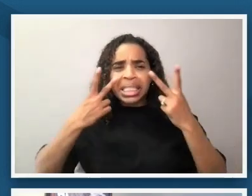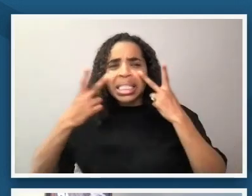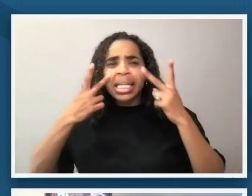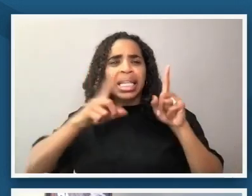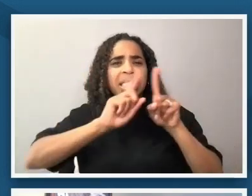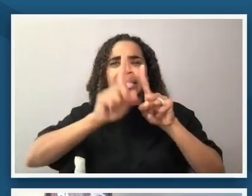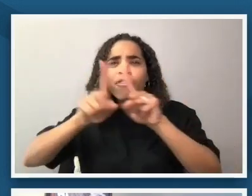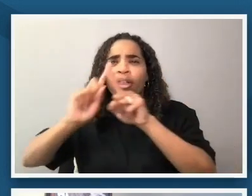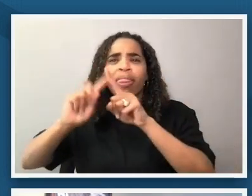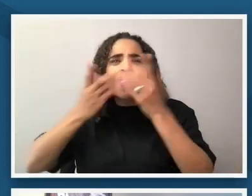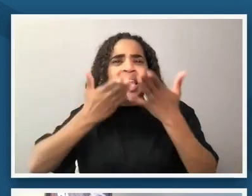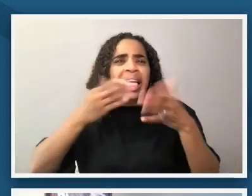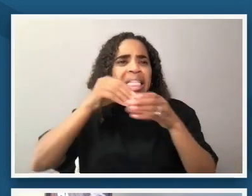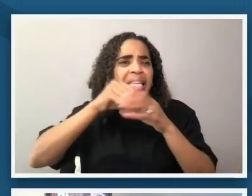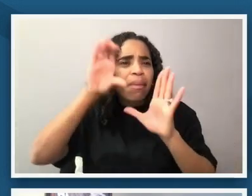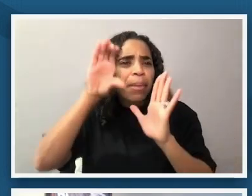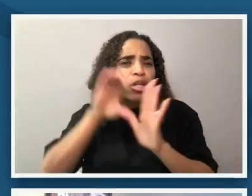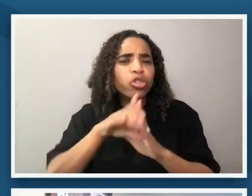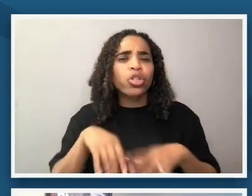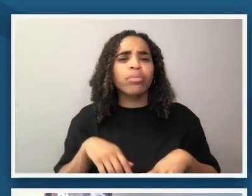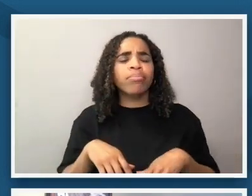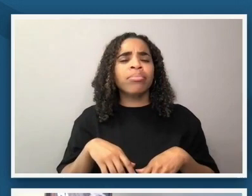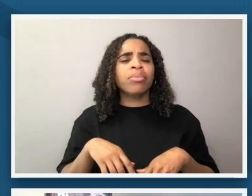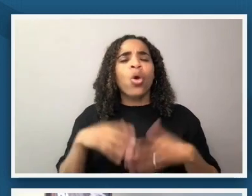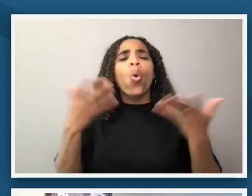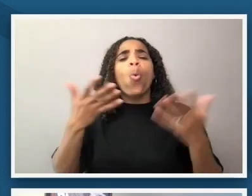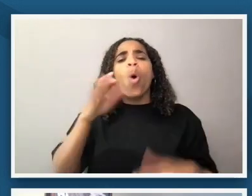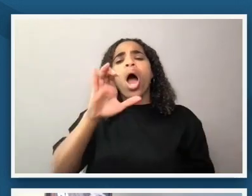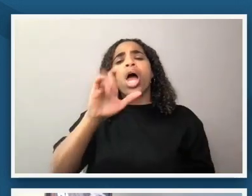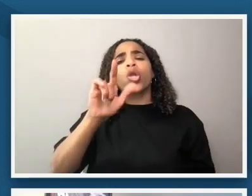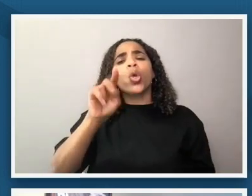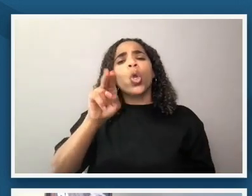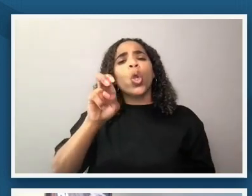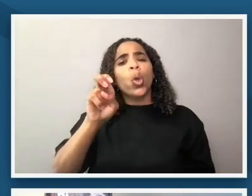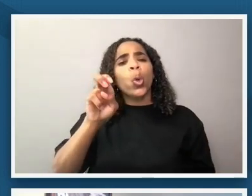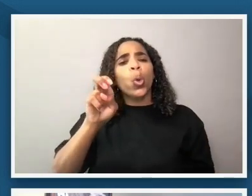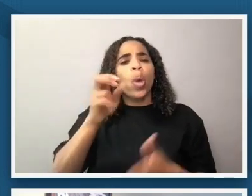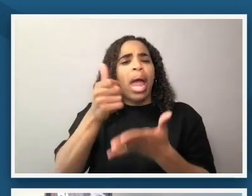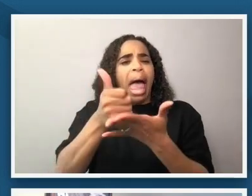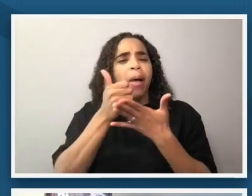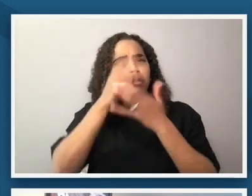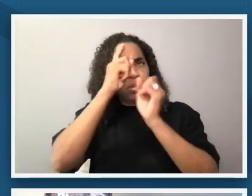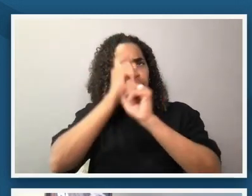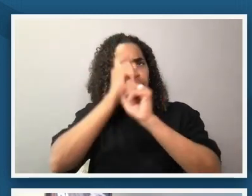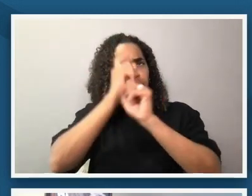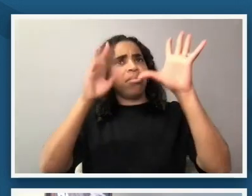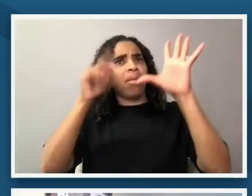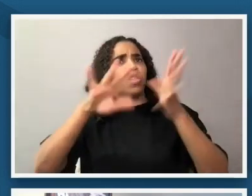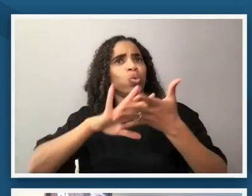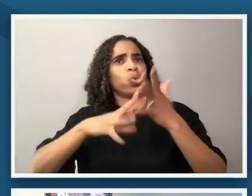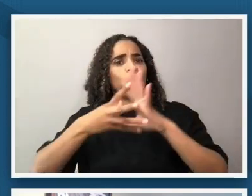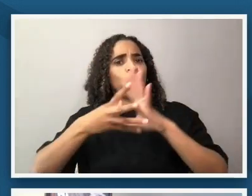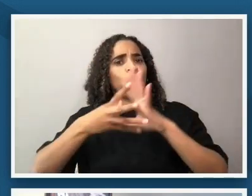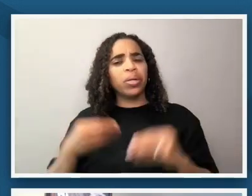the clues that you see that we might use to be able to tell the story of this